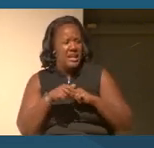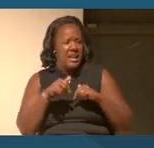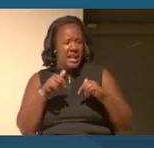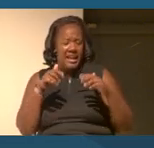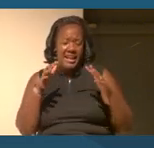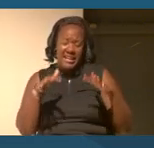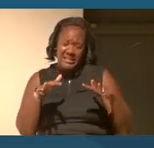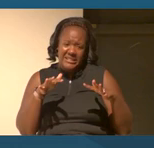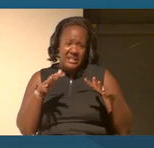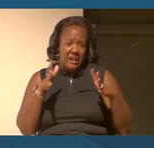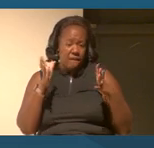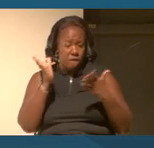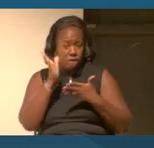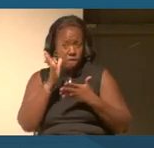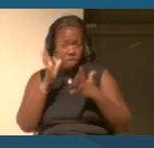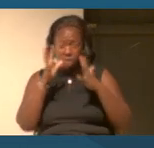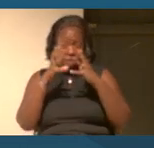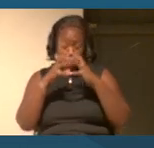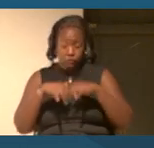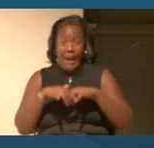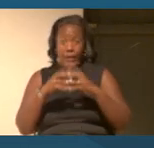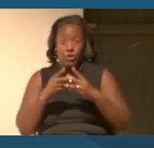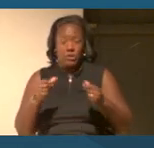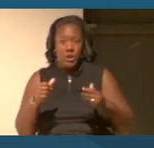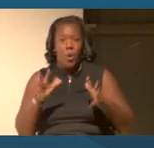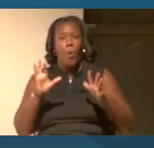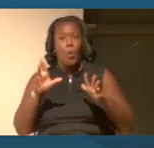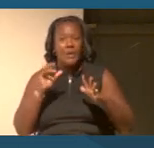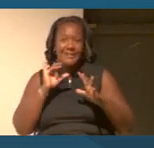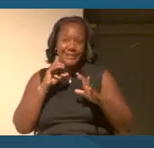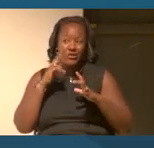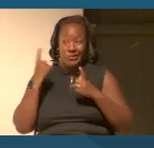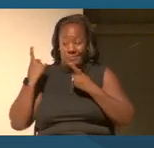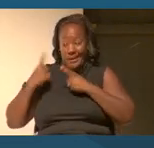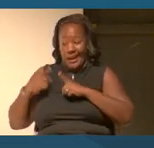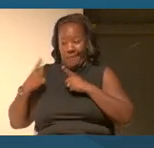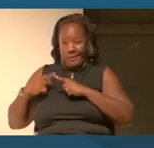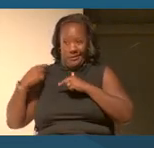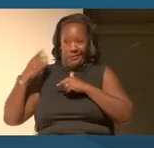it's really just a continuation of something that's been happening for years, which is